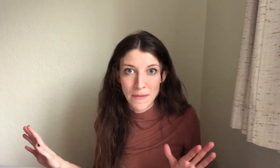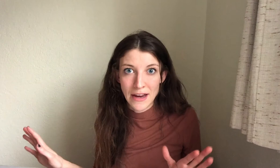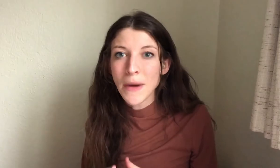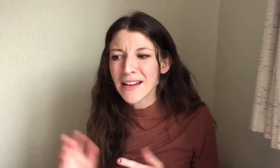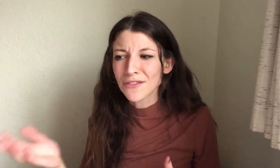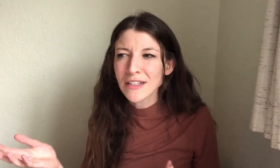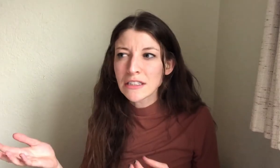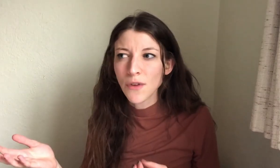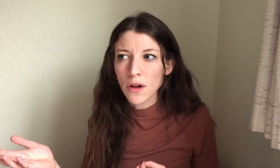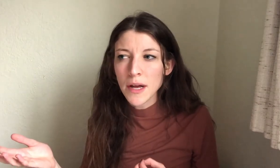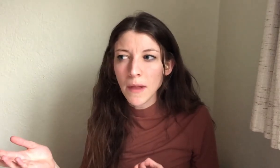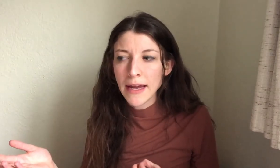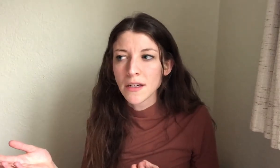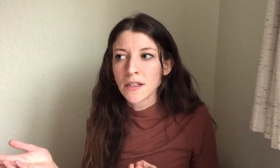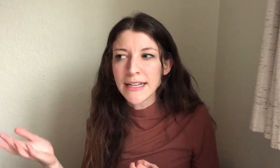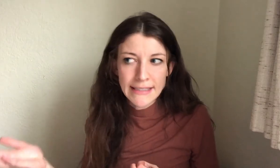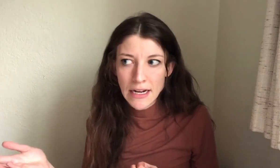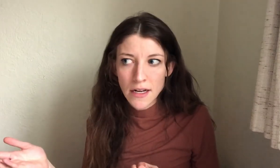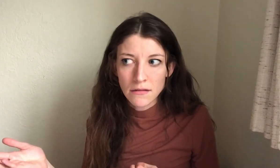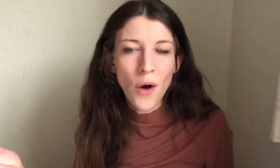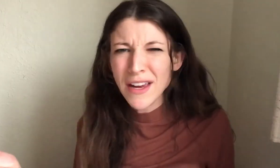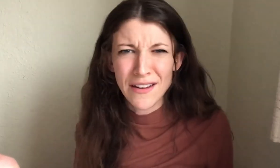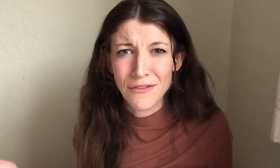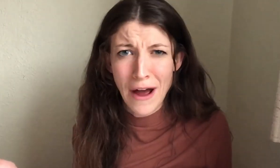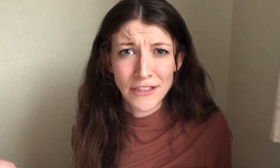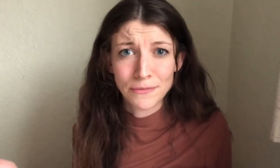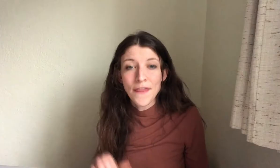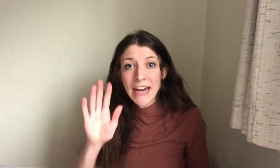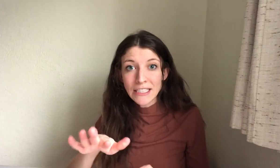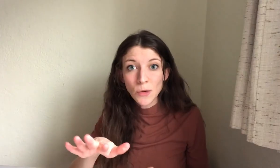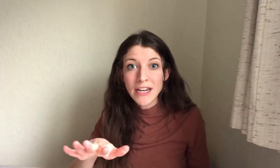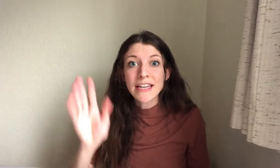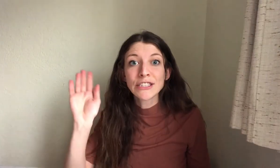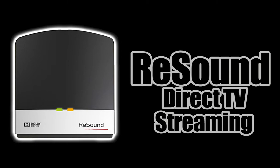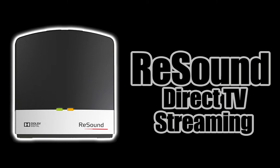mic, but as far as this Phone Clip like I stated, only get it if you have to. The next one is direct